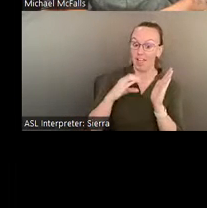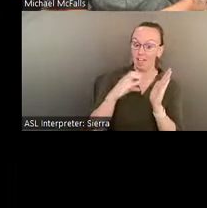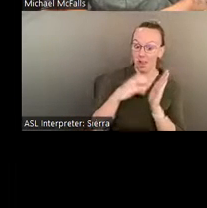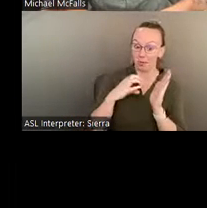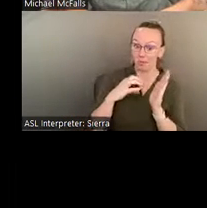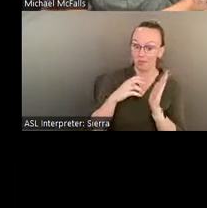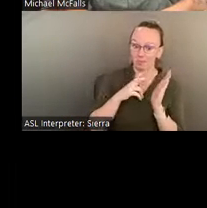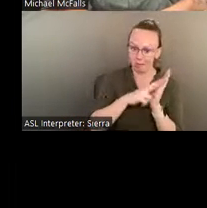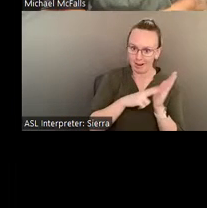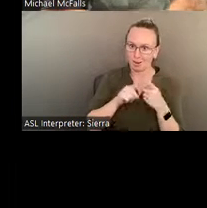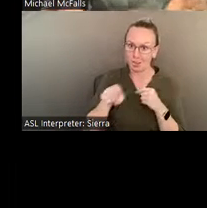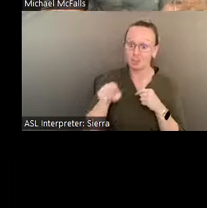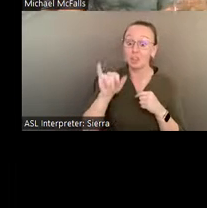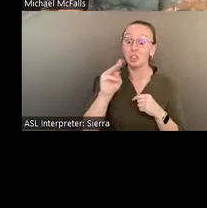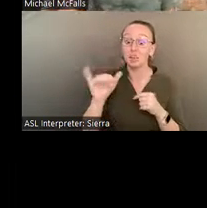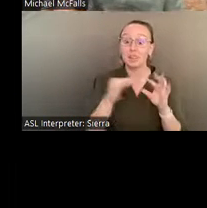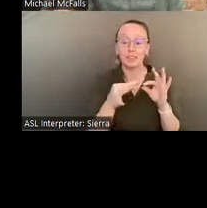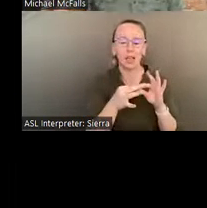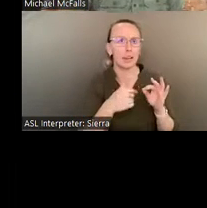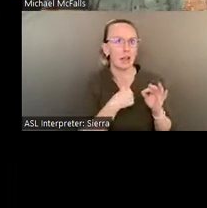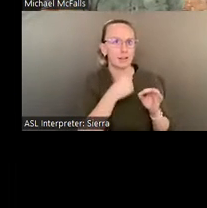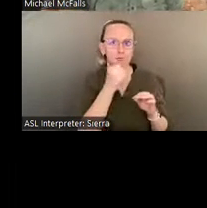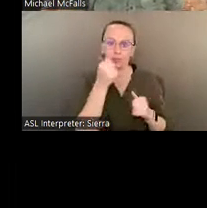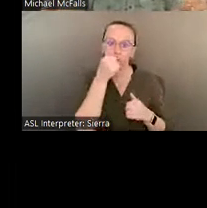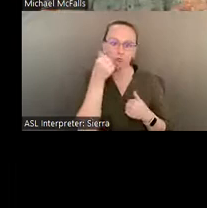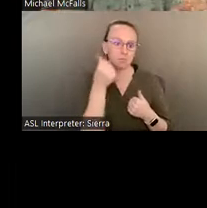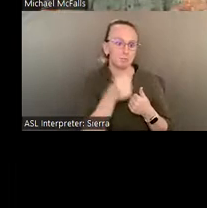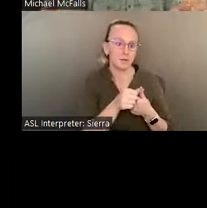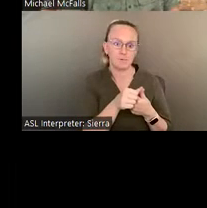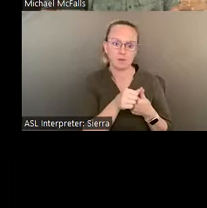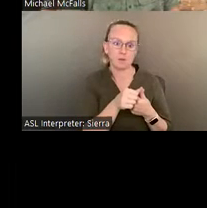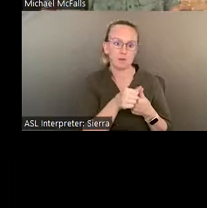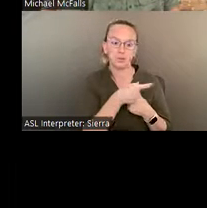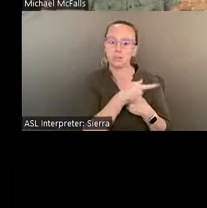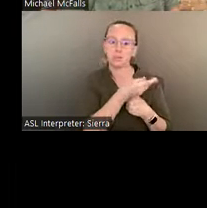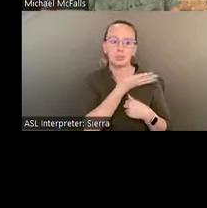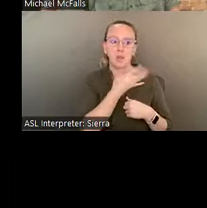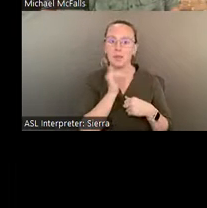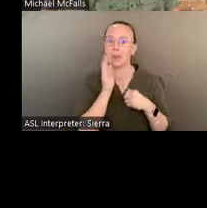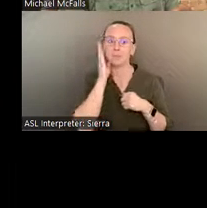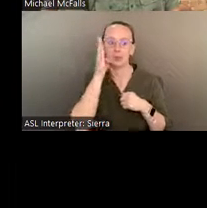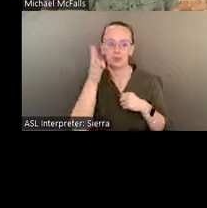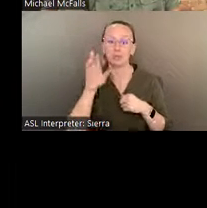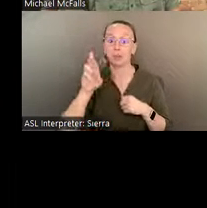to me, he said, "I don't recall having my fortune told," and Rosalind said, "Yeah, I